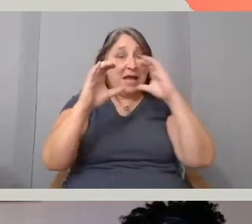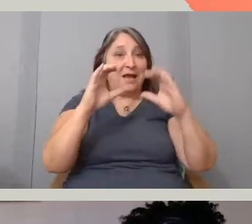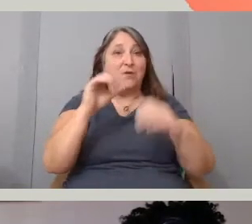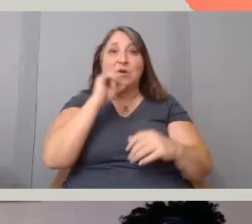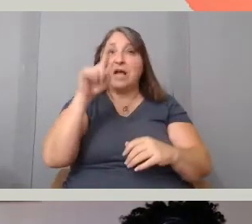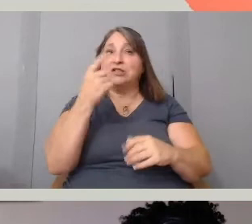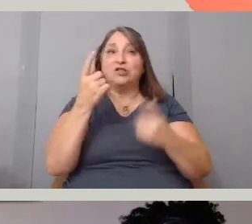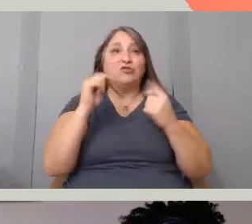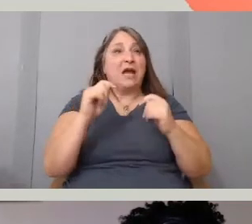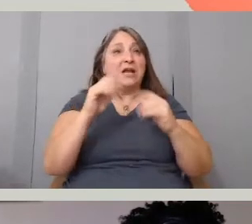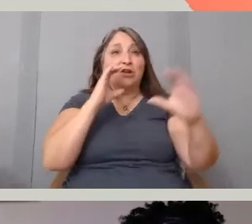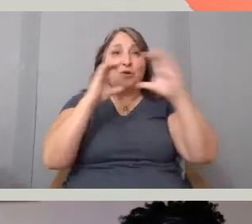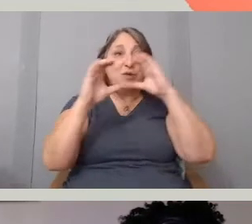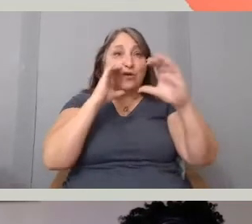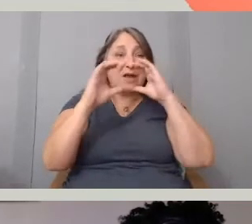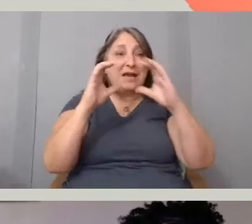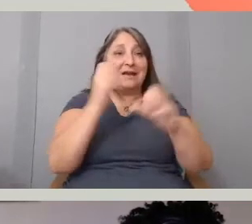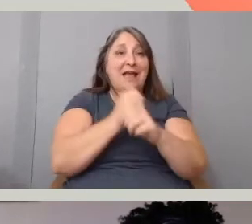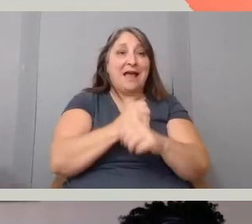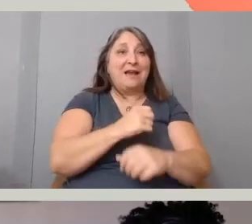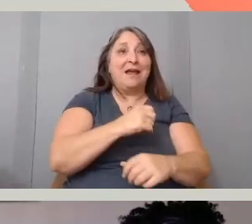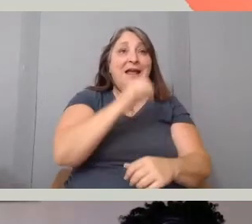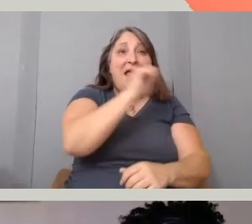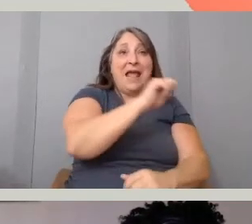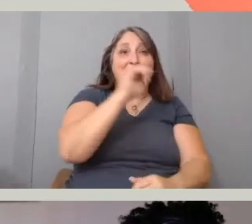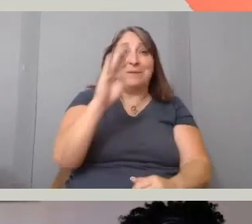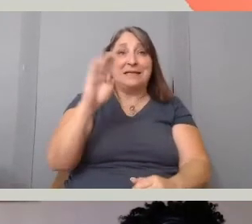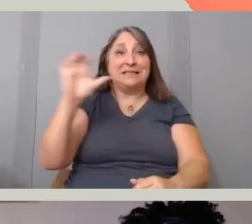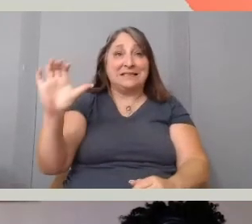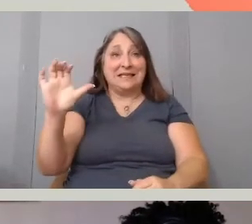a fact to A to B to C. We could be communicating I don't know,